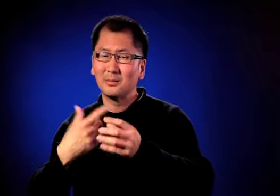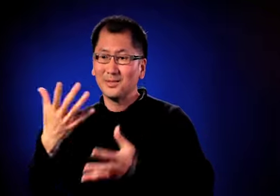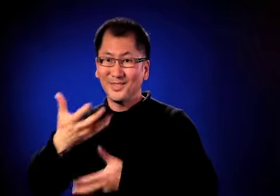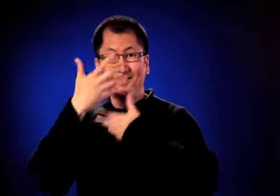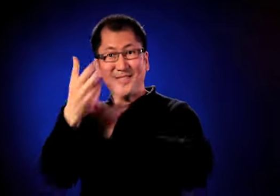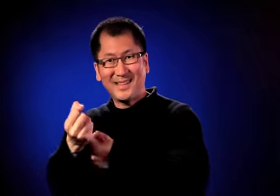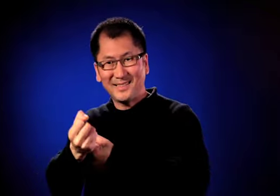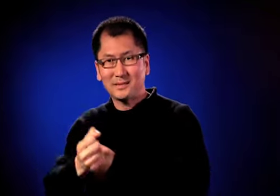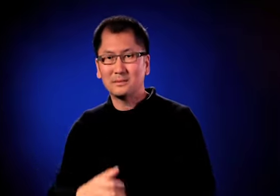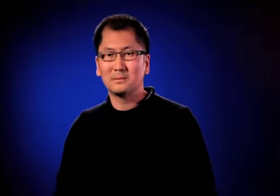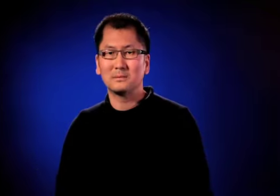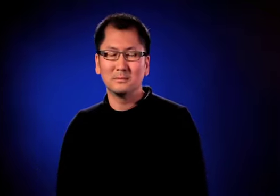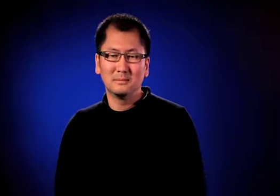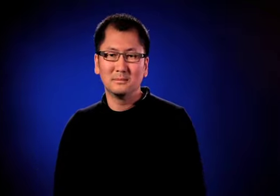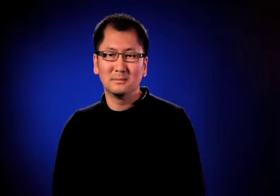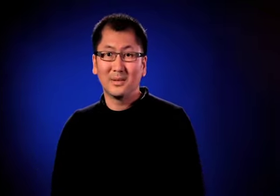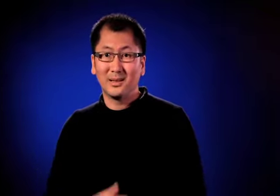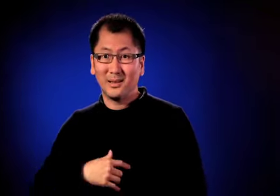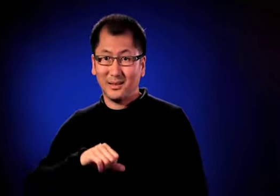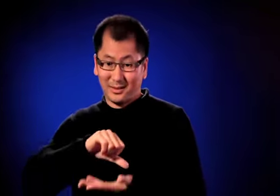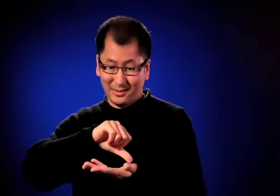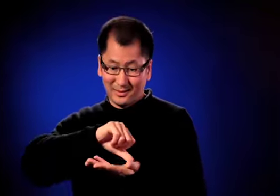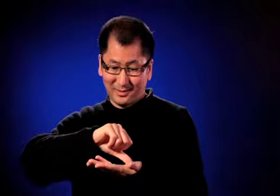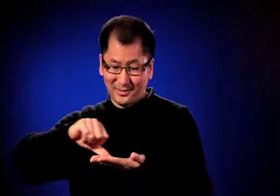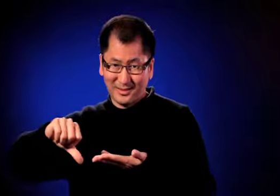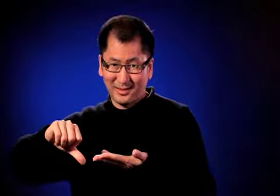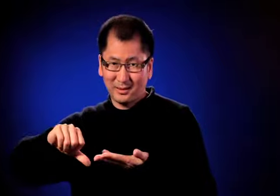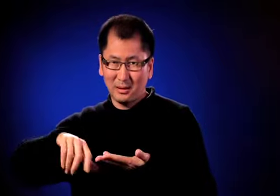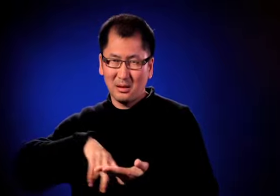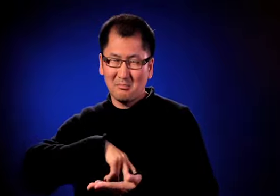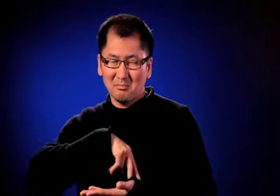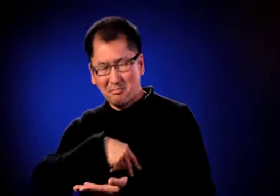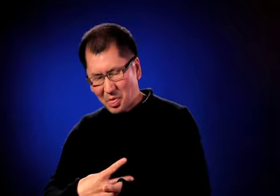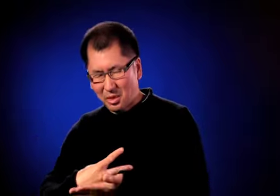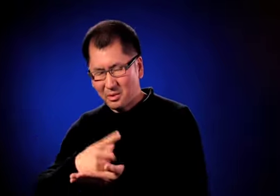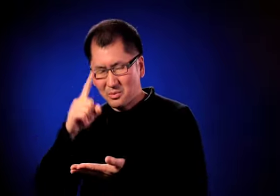The first one is about losing faith in the hospital in the first place.